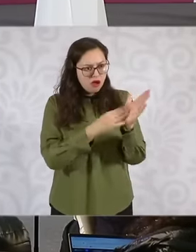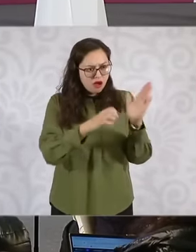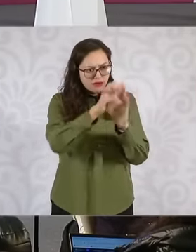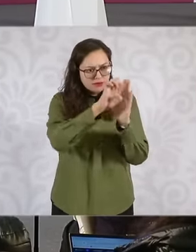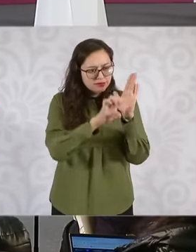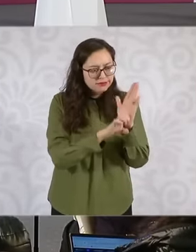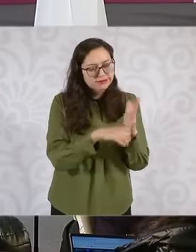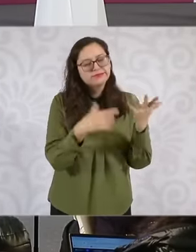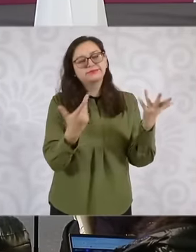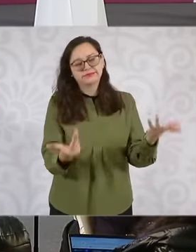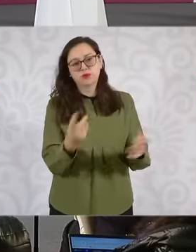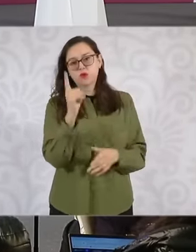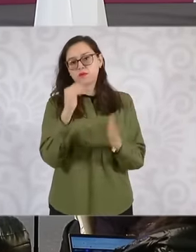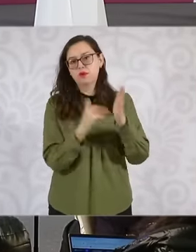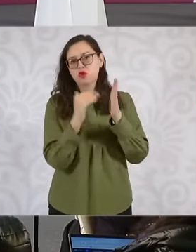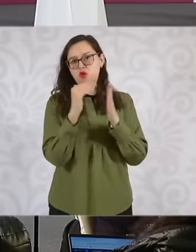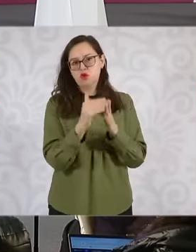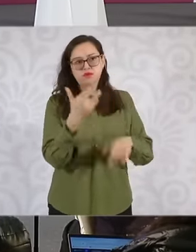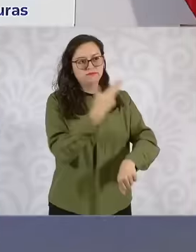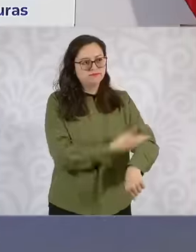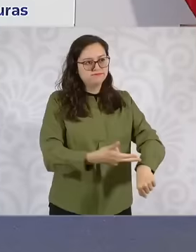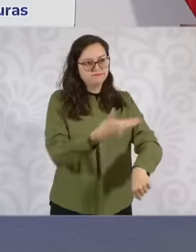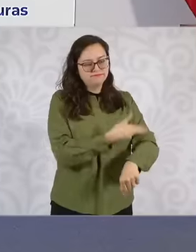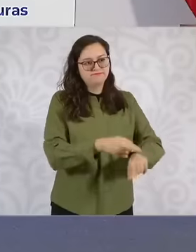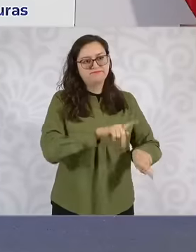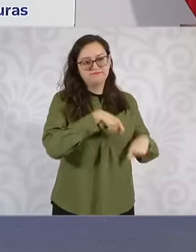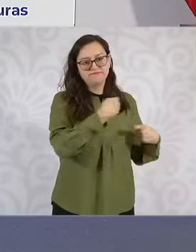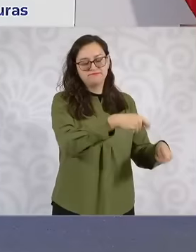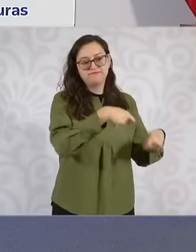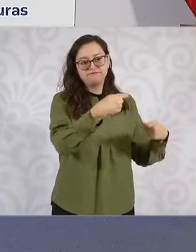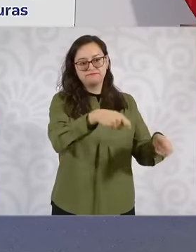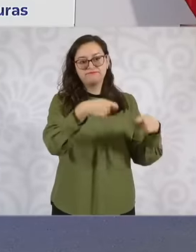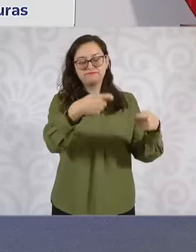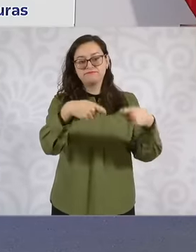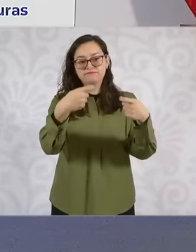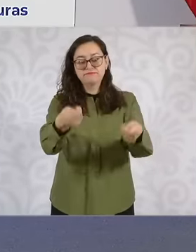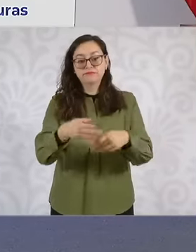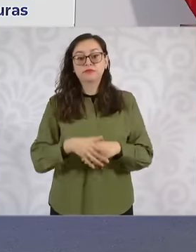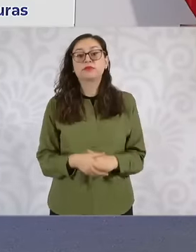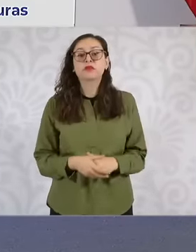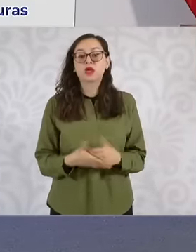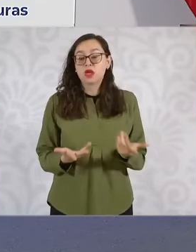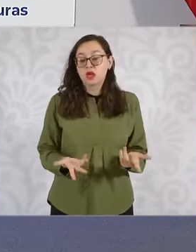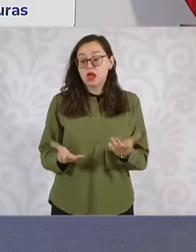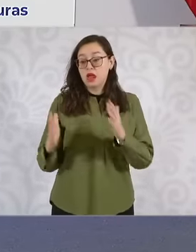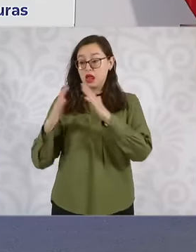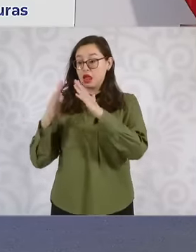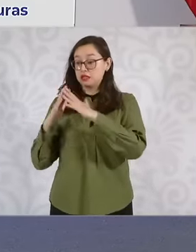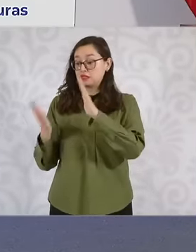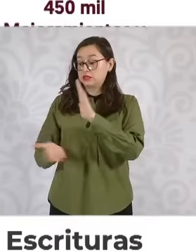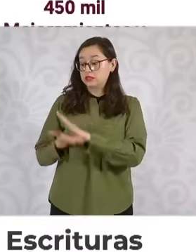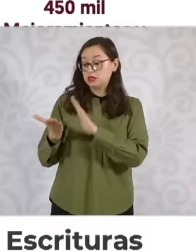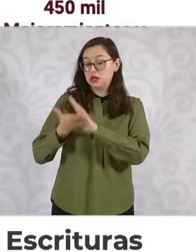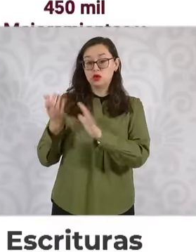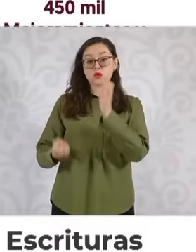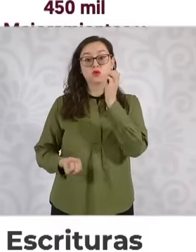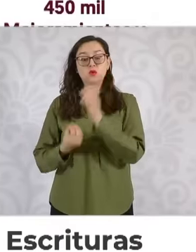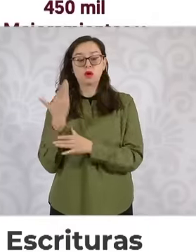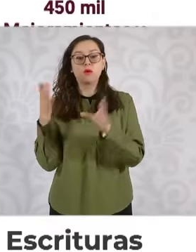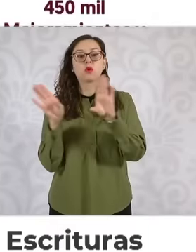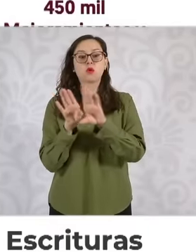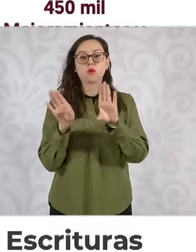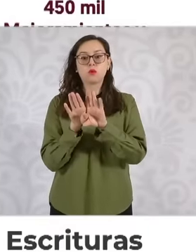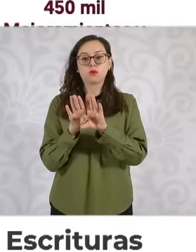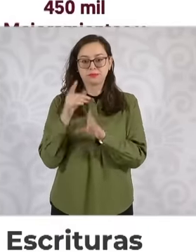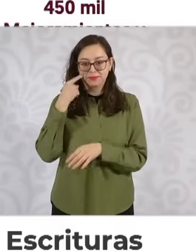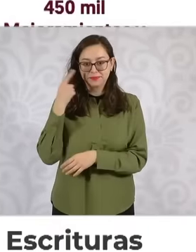the new homes will be distributed here we can see it in the southern region 350,000 new homes in the central region